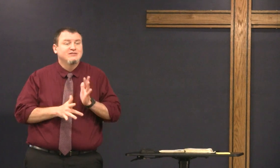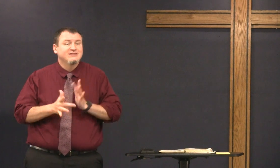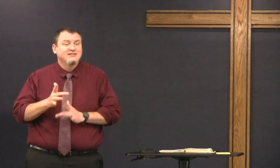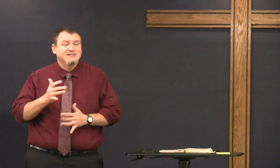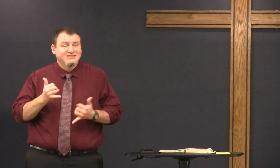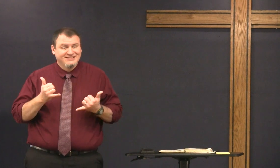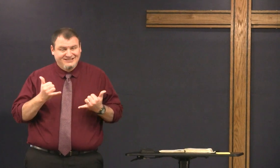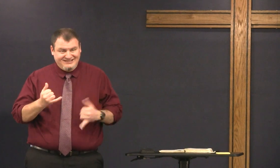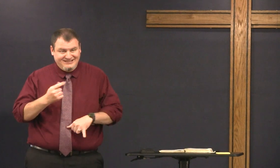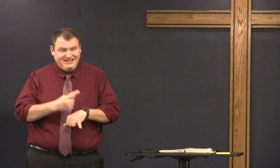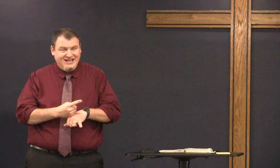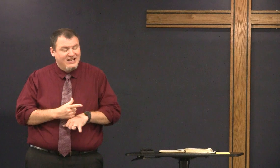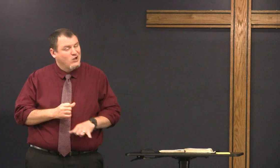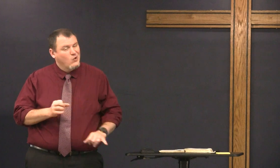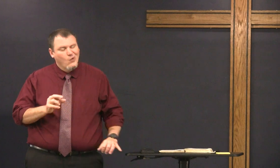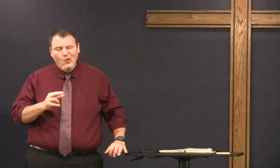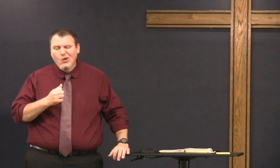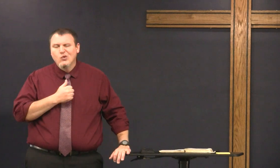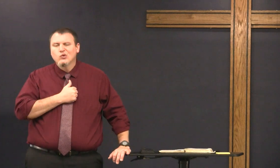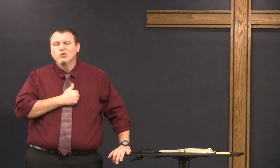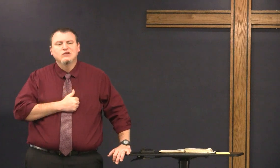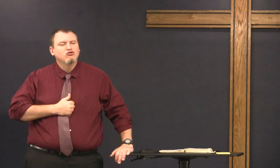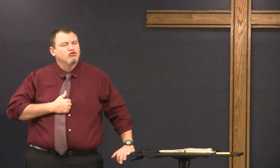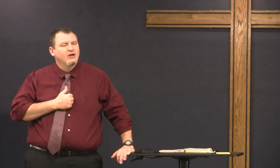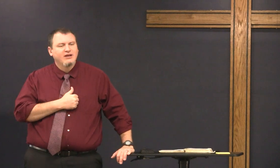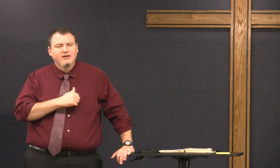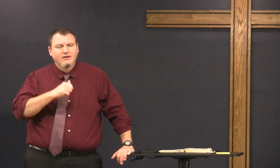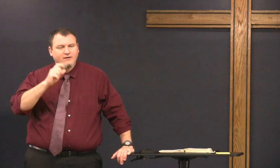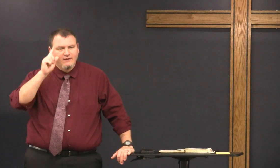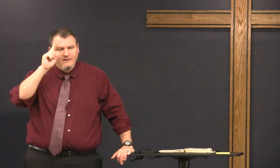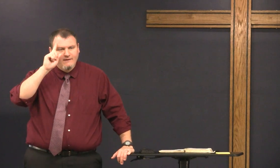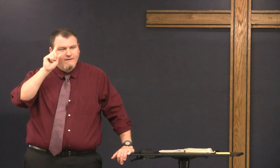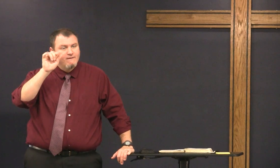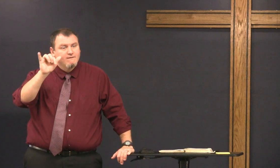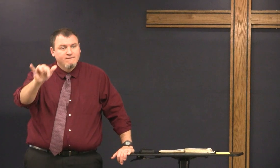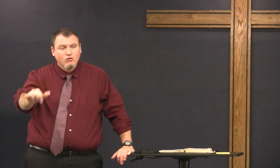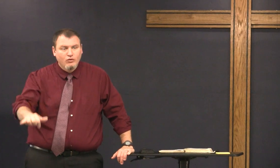except Jesus today or regret it forever